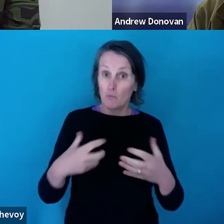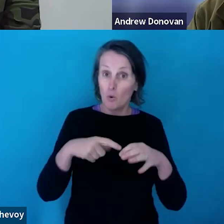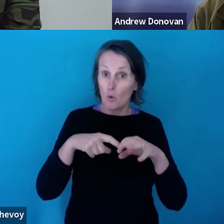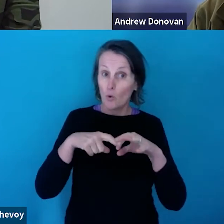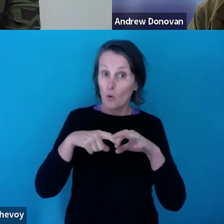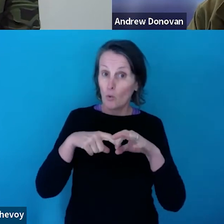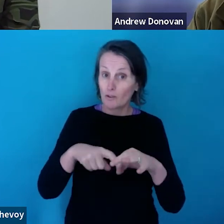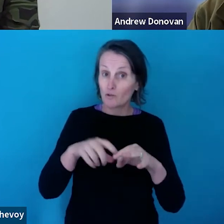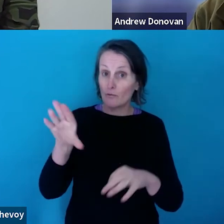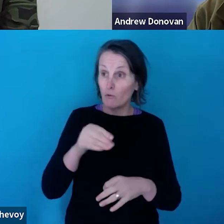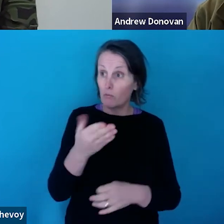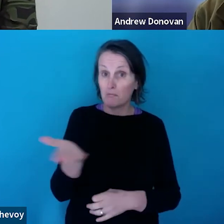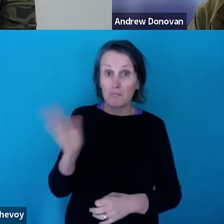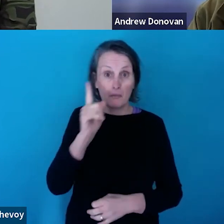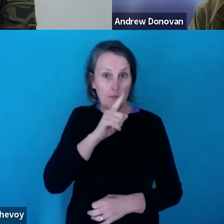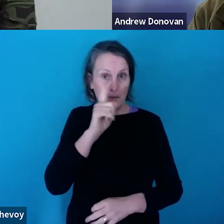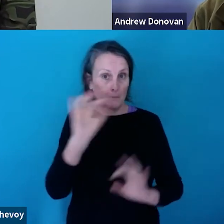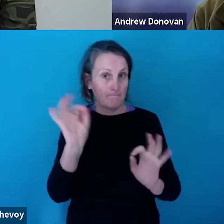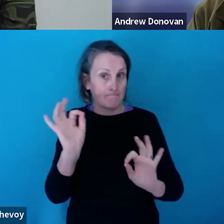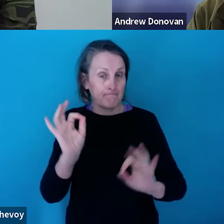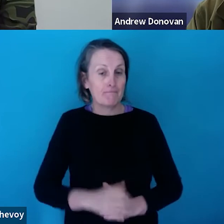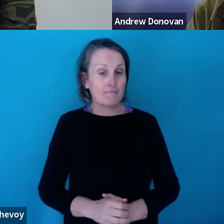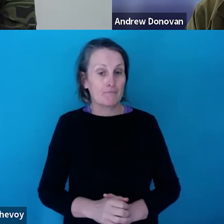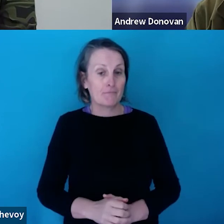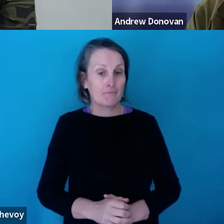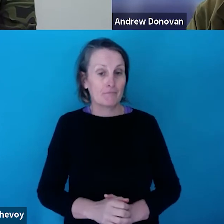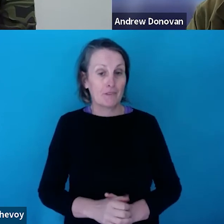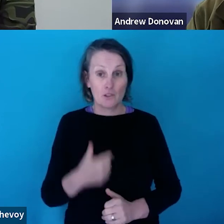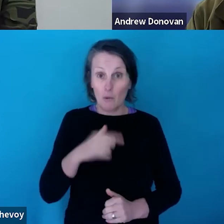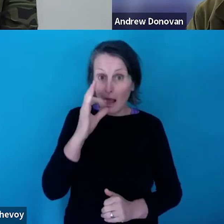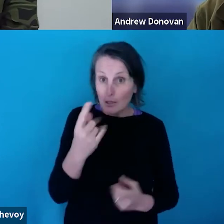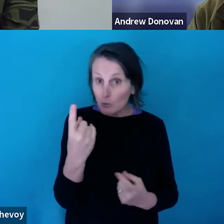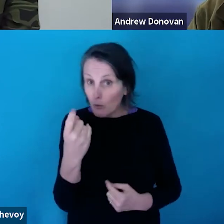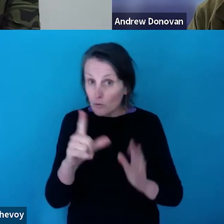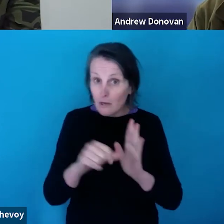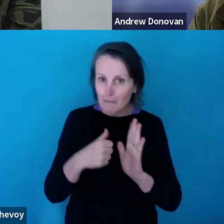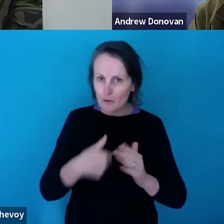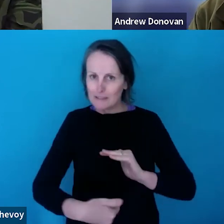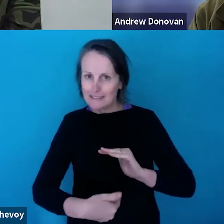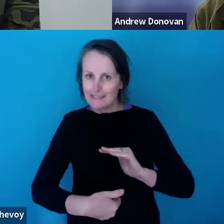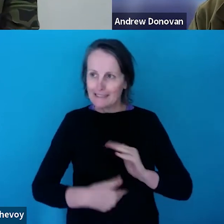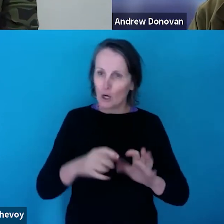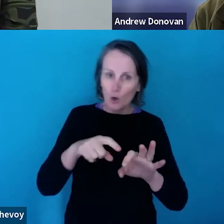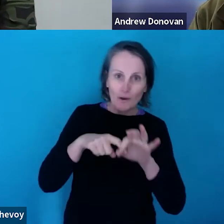from people. So I guess I'm just doing a last shout-out if you've got a last burning question. Please get it in.